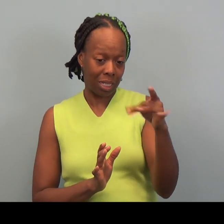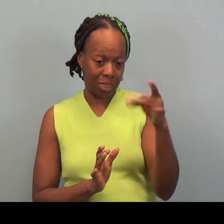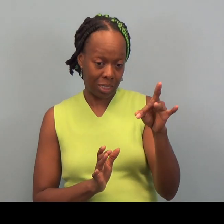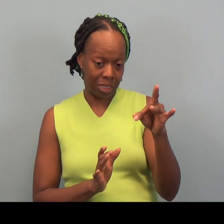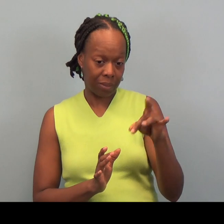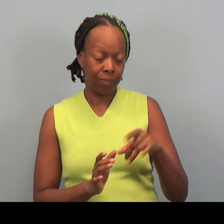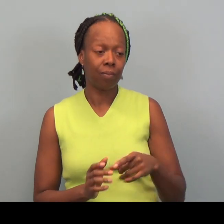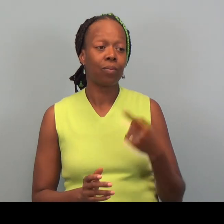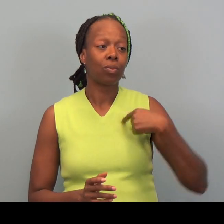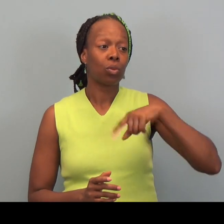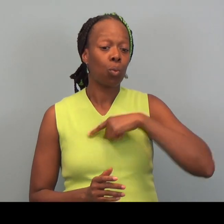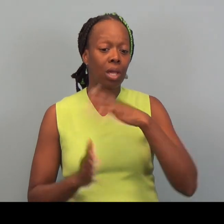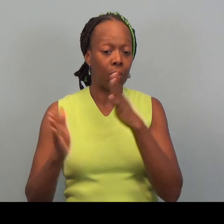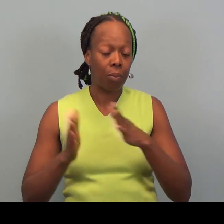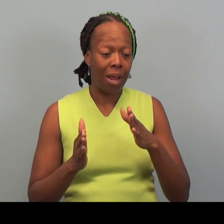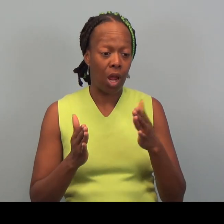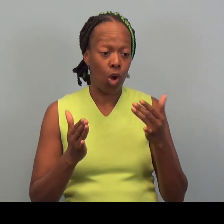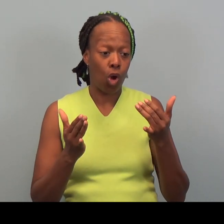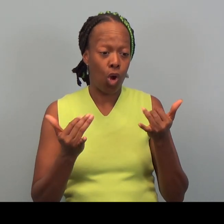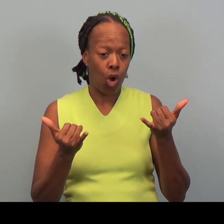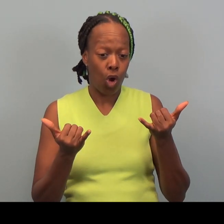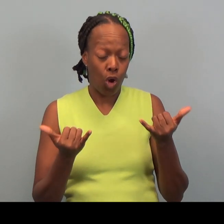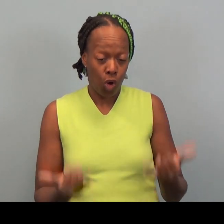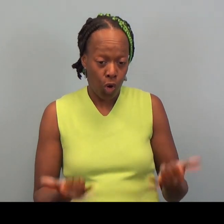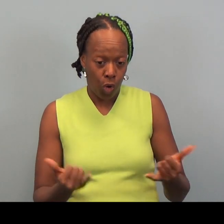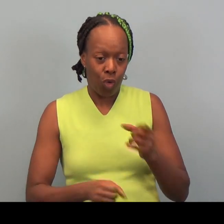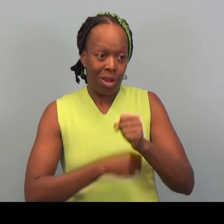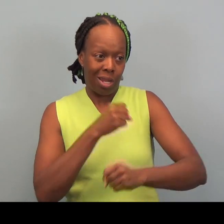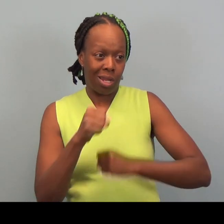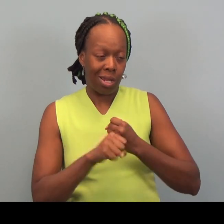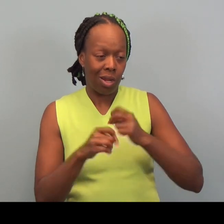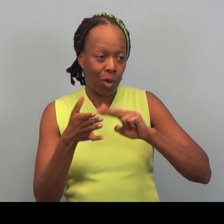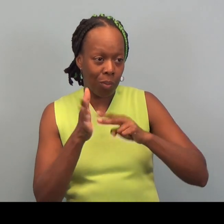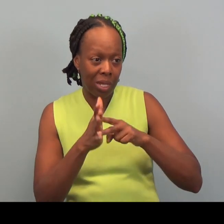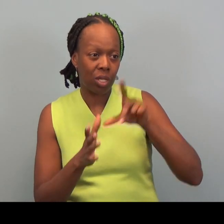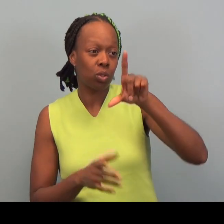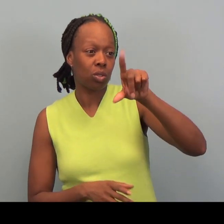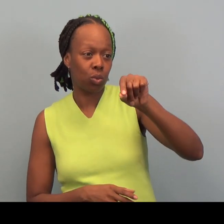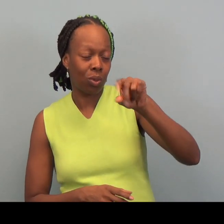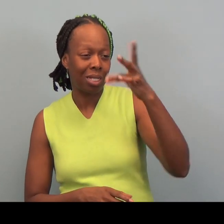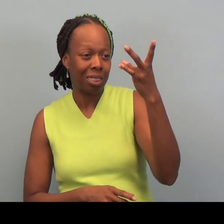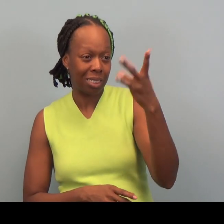when we prepare, current year meaning tax season 2017.